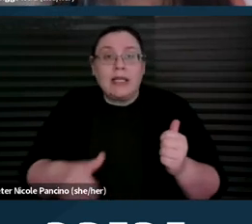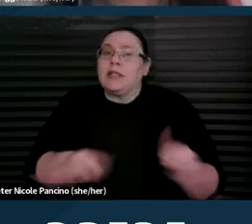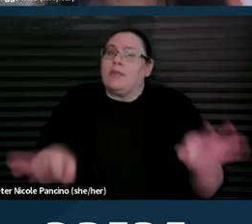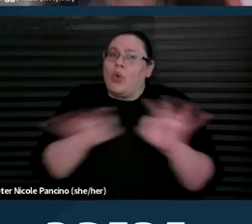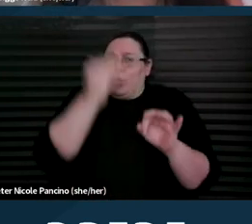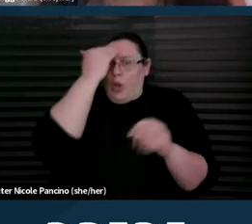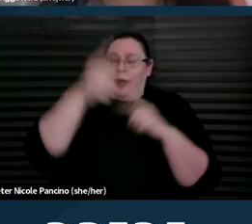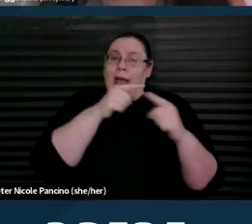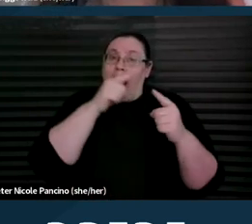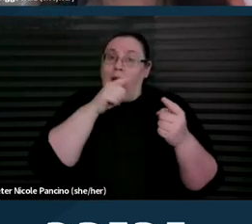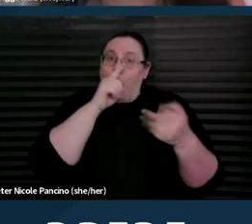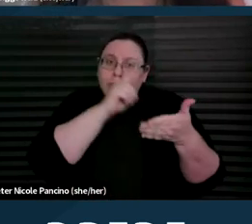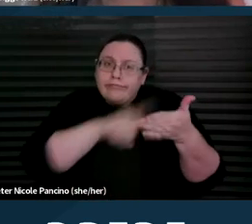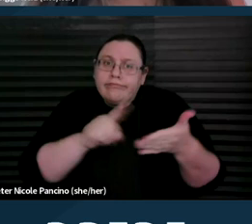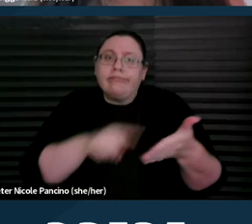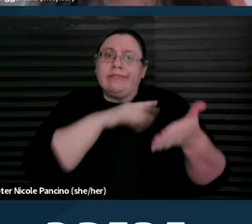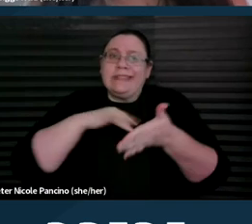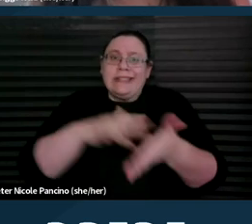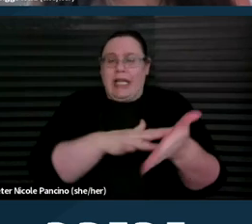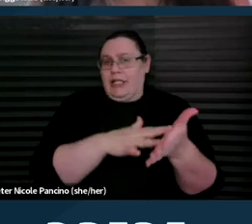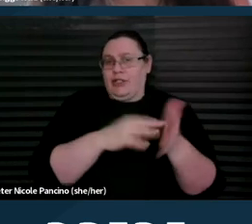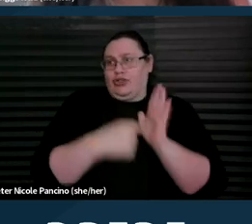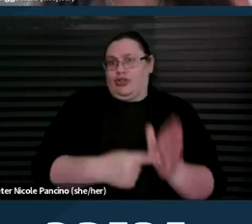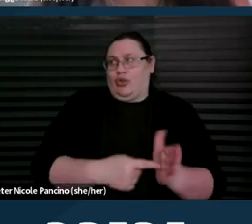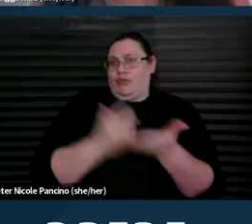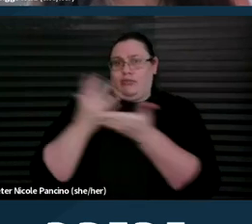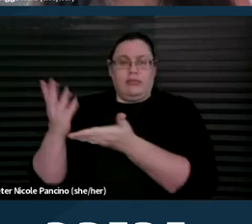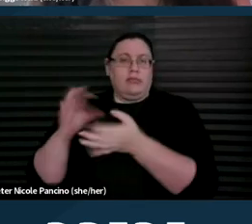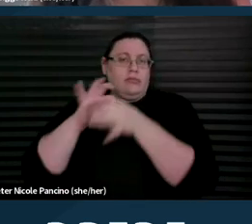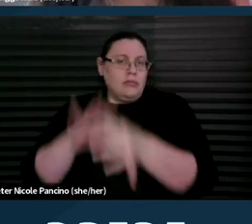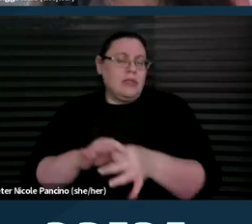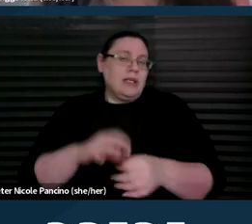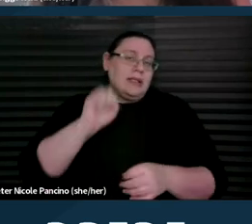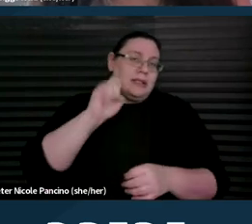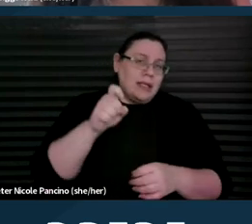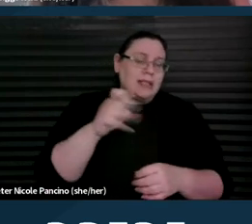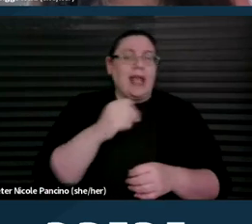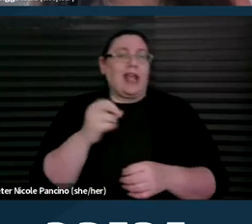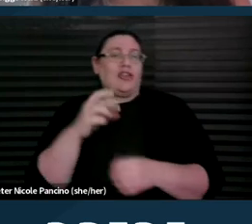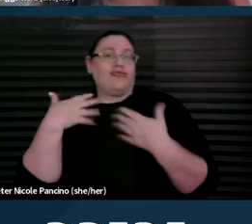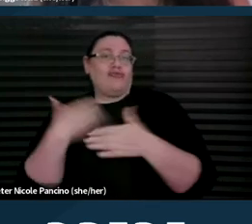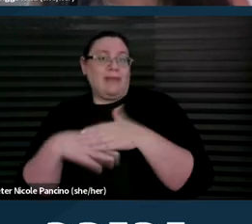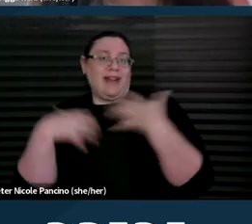and statistics in a context of sexual and reproductive health. So in light of these health risks